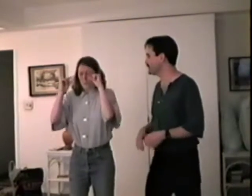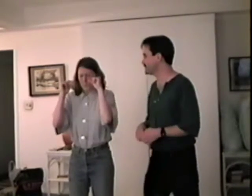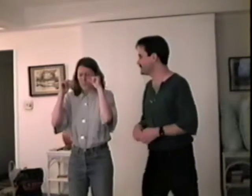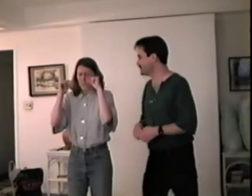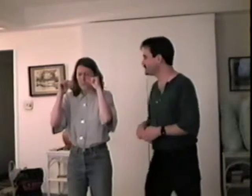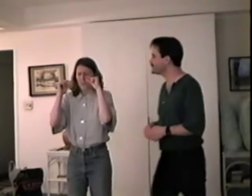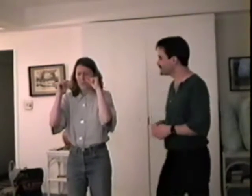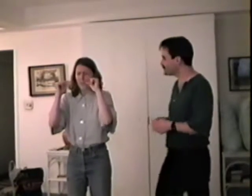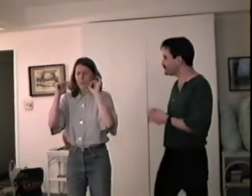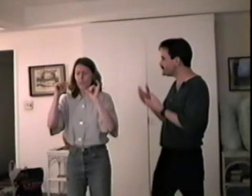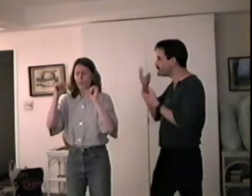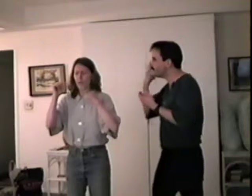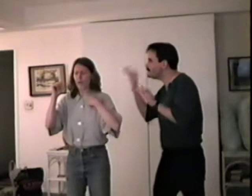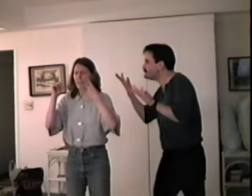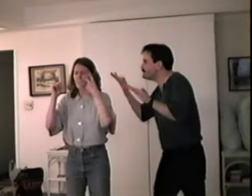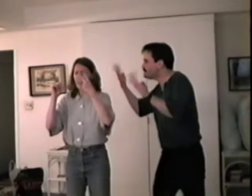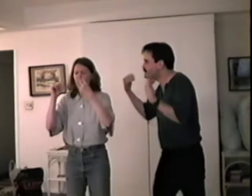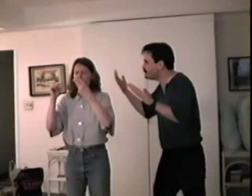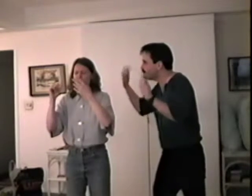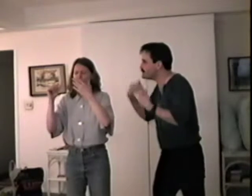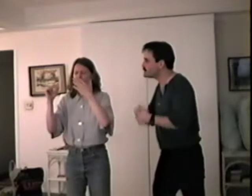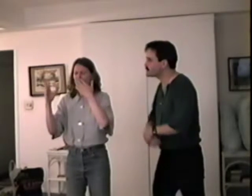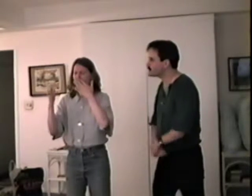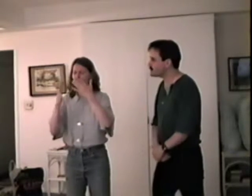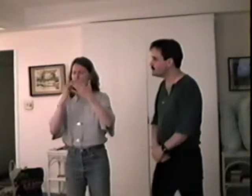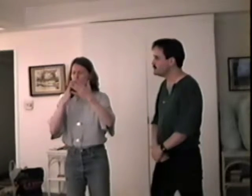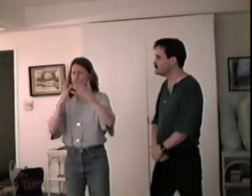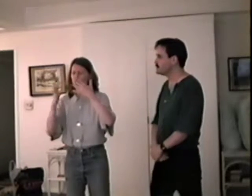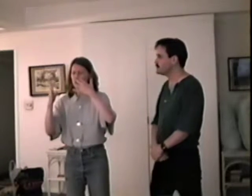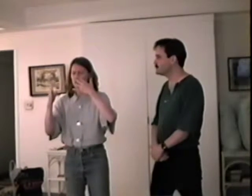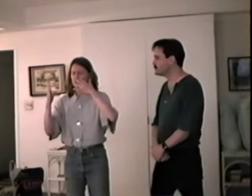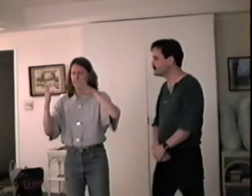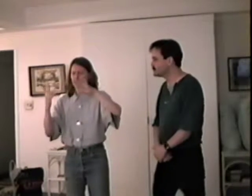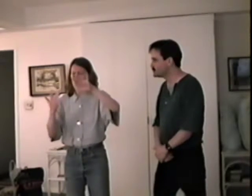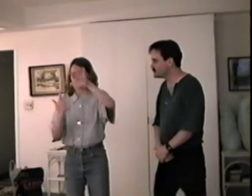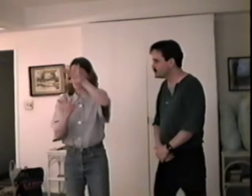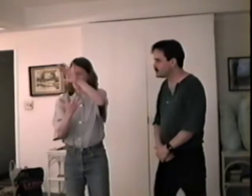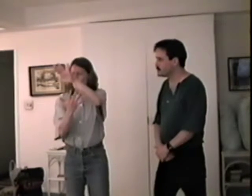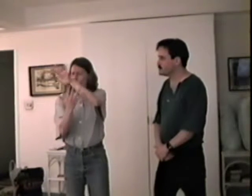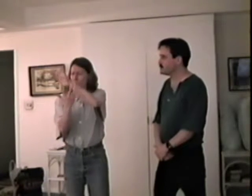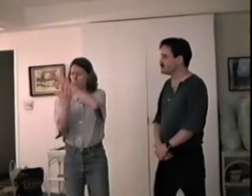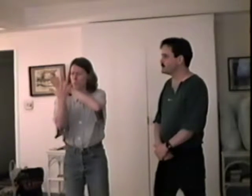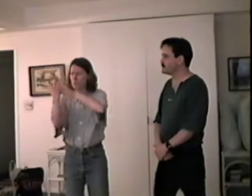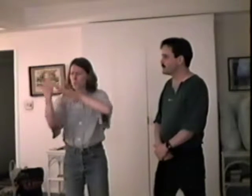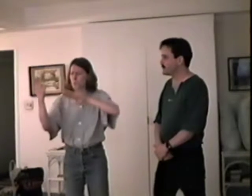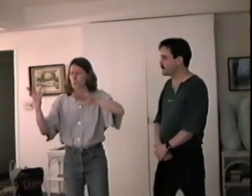Squeeze them tighter. And the pool will begin to take on different shapes and the colors will become brighter,